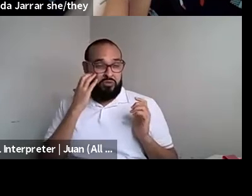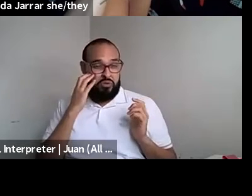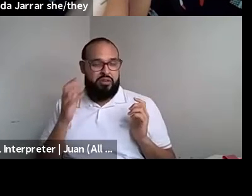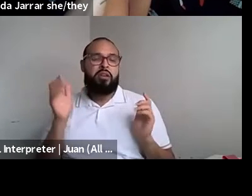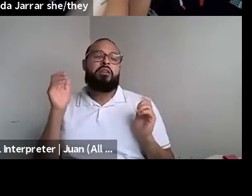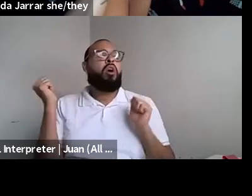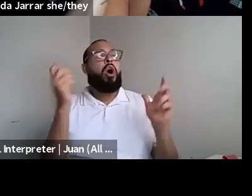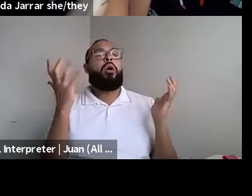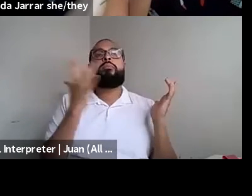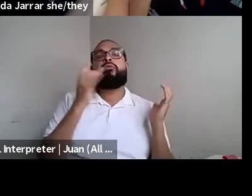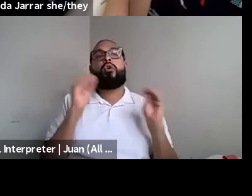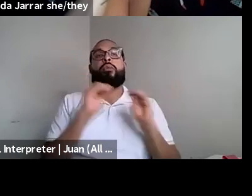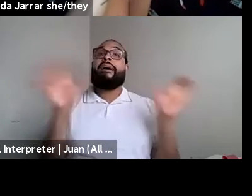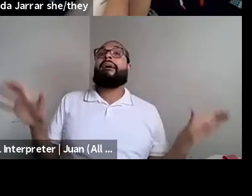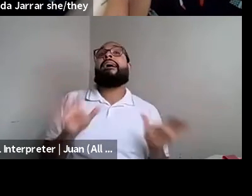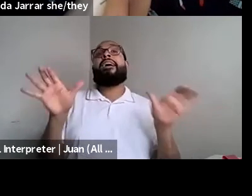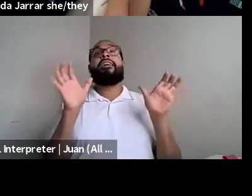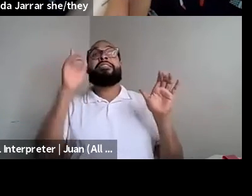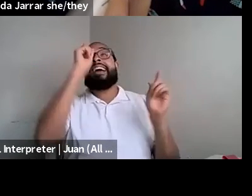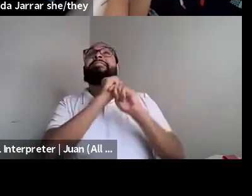Nahshon Anderson: Version of romance, where they're Brontez Purnell: Just like getting fucked on a bed.